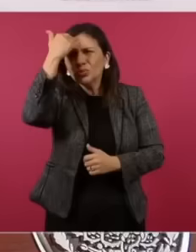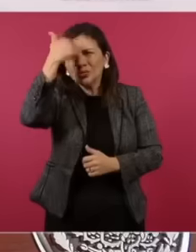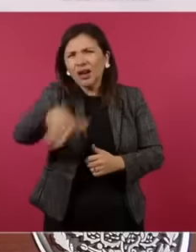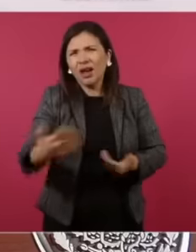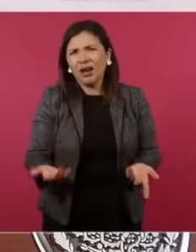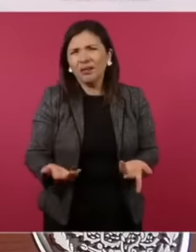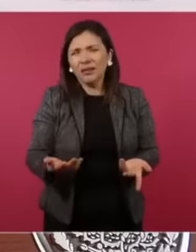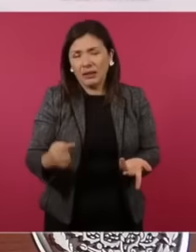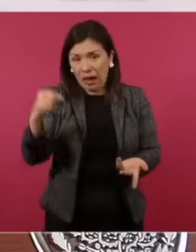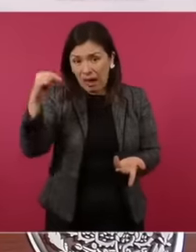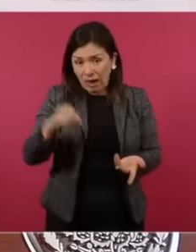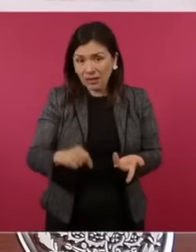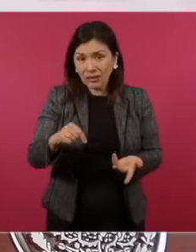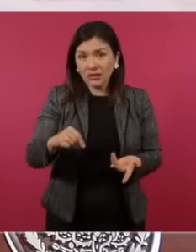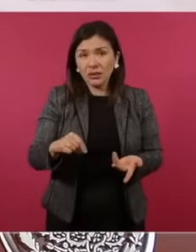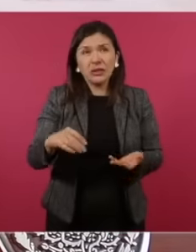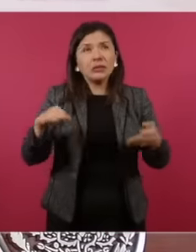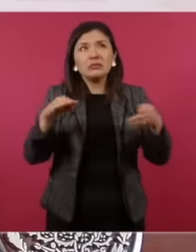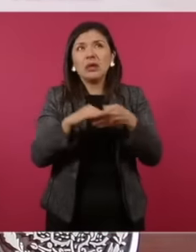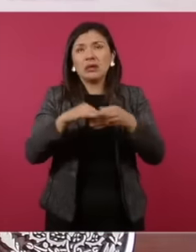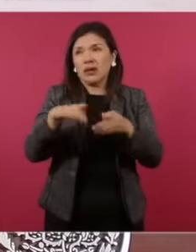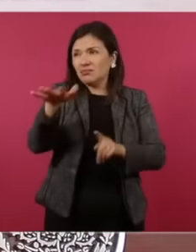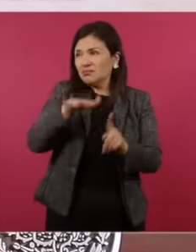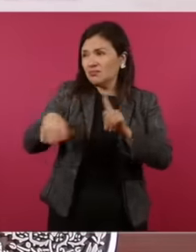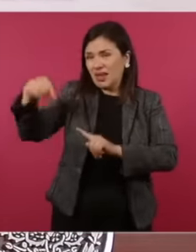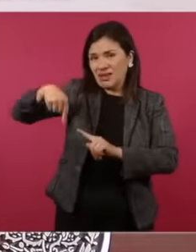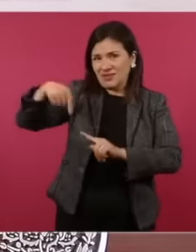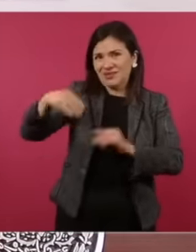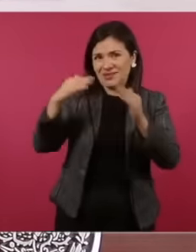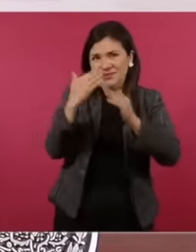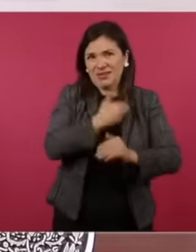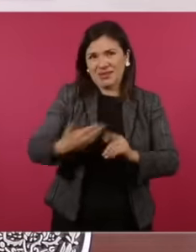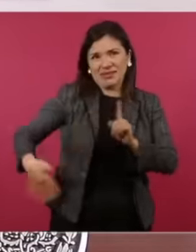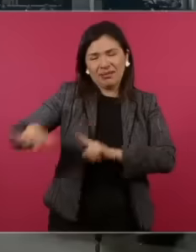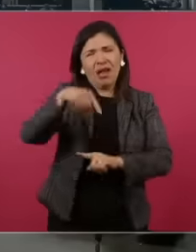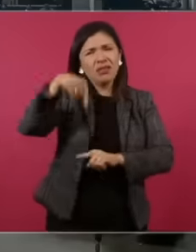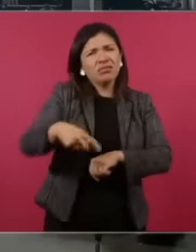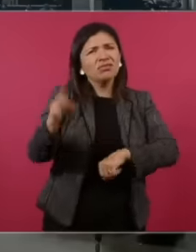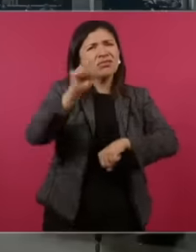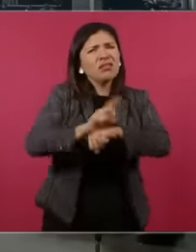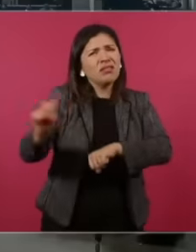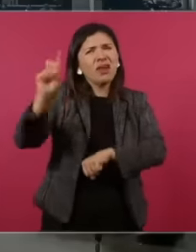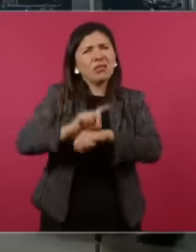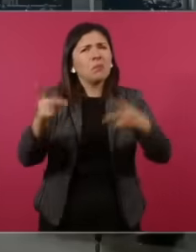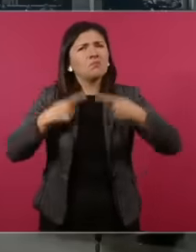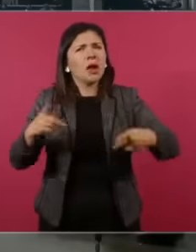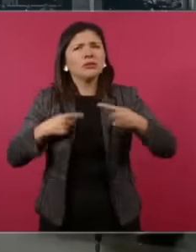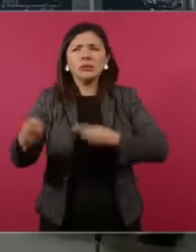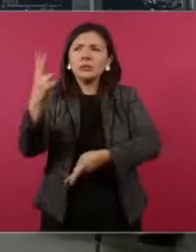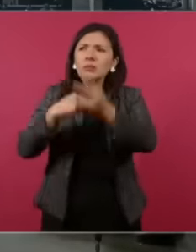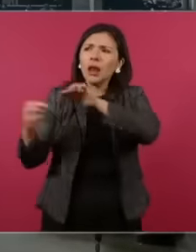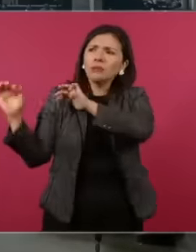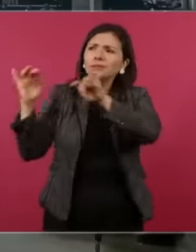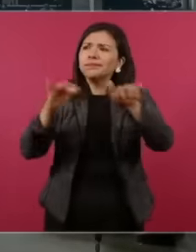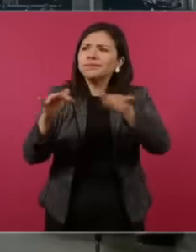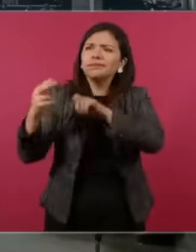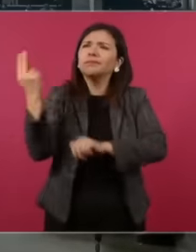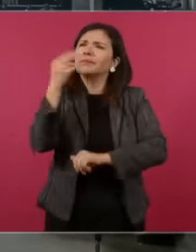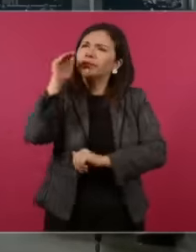that here around the palace, dozens of people arrive, wanting justice